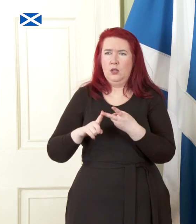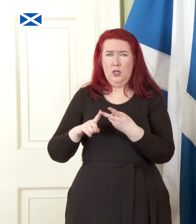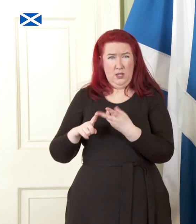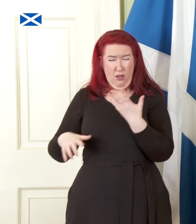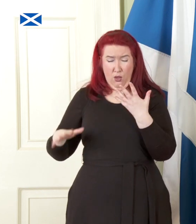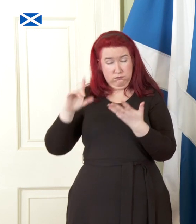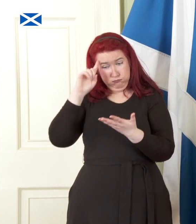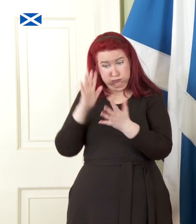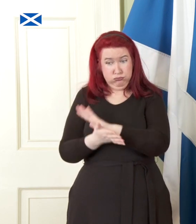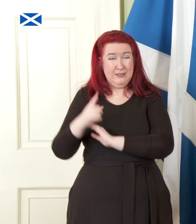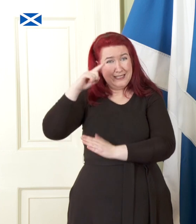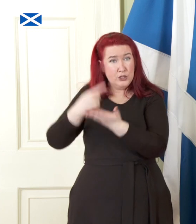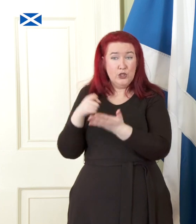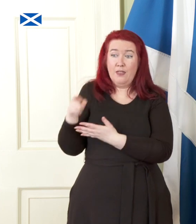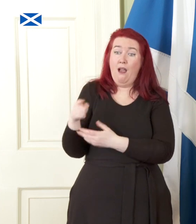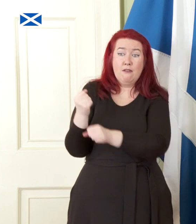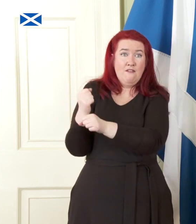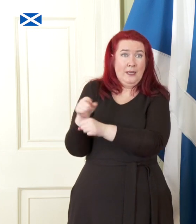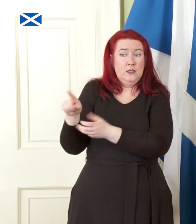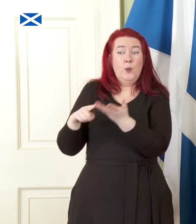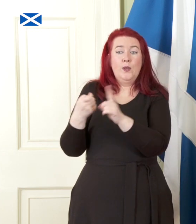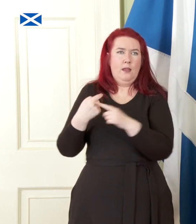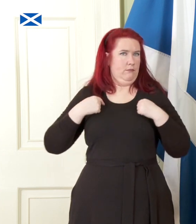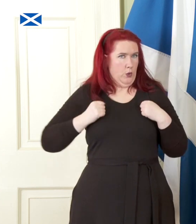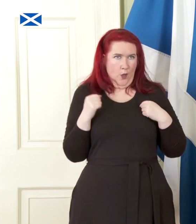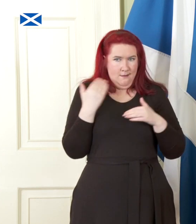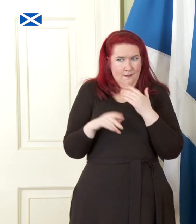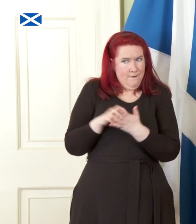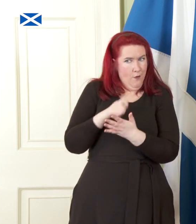recent weeks, taken by a government Scotland did not vote for, have sent mortgage rates through